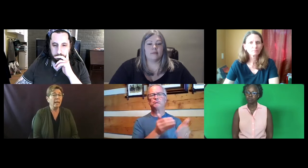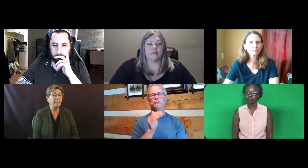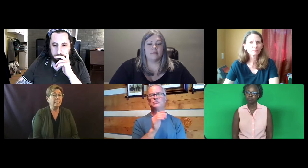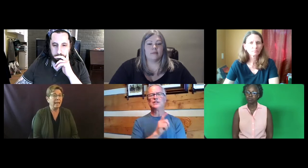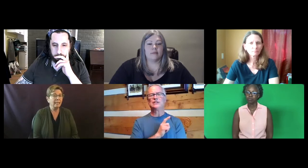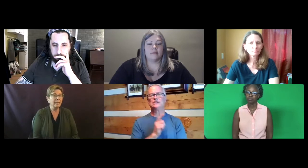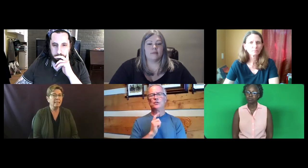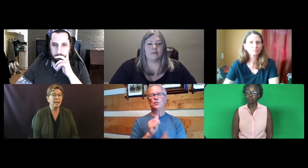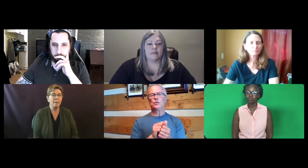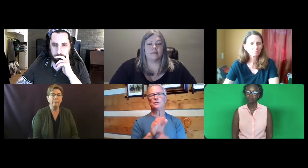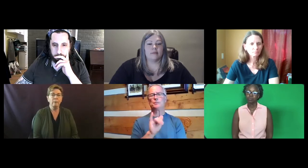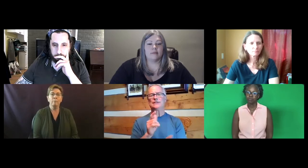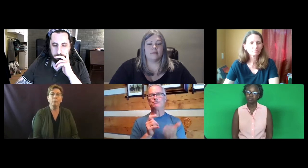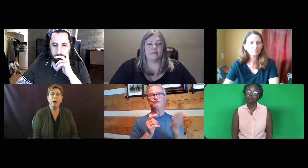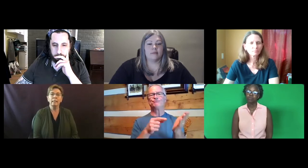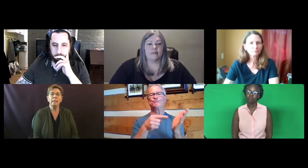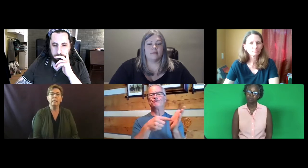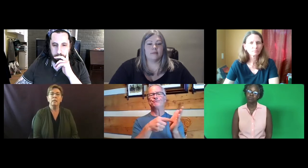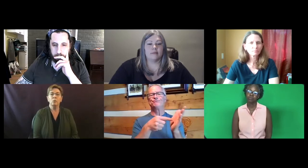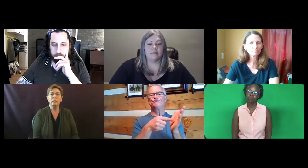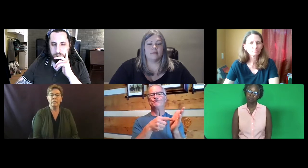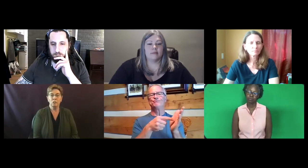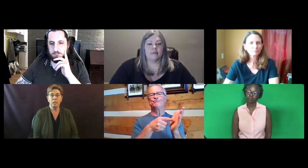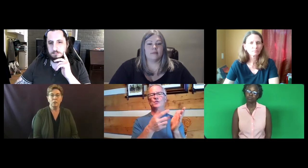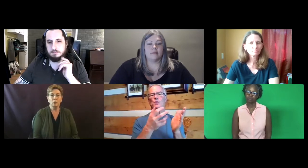and take this up and brought it to the legislature.